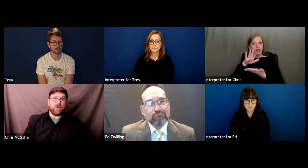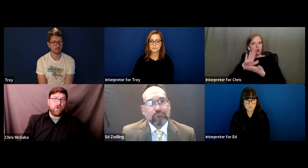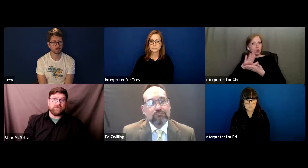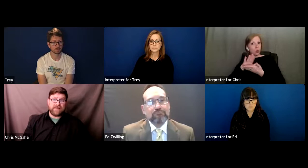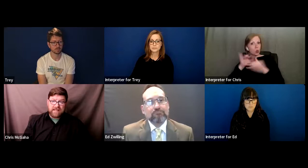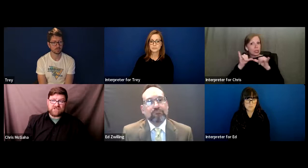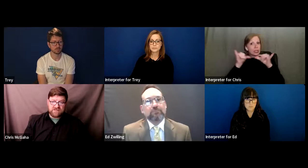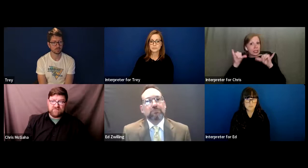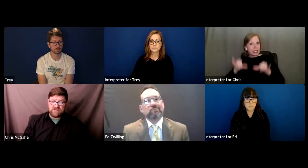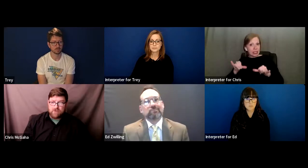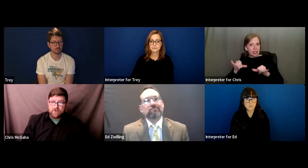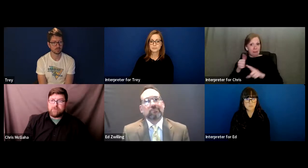the qualifications of an interpreter.